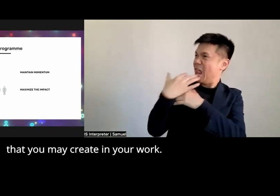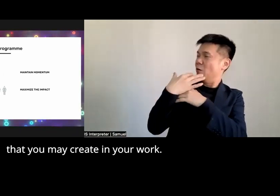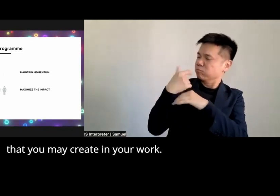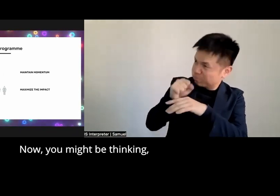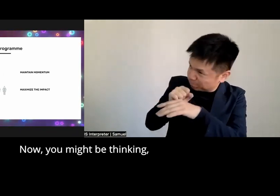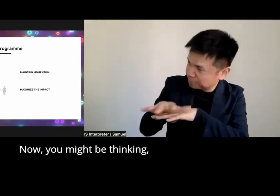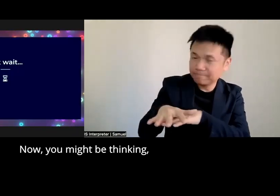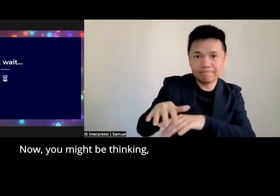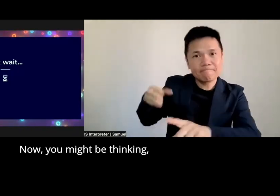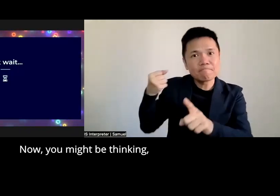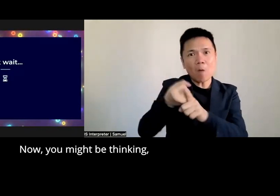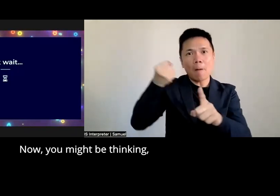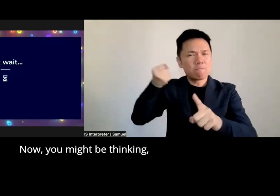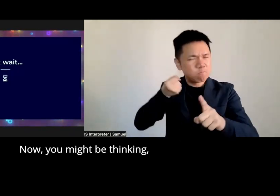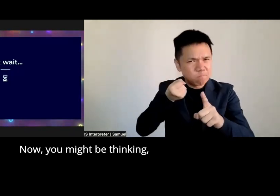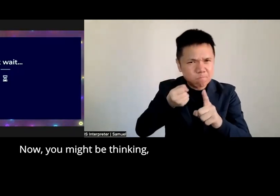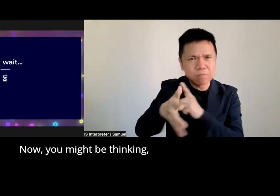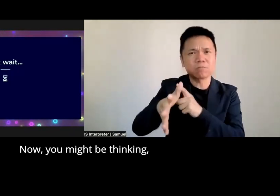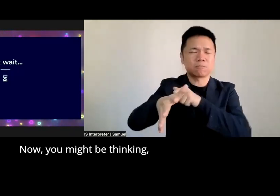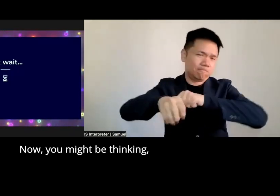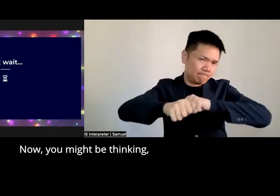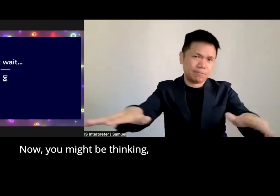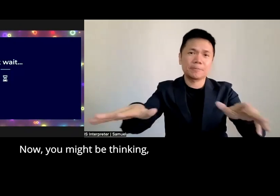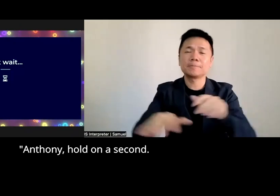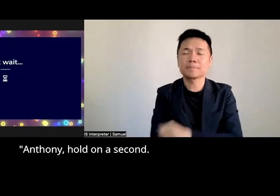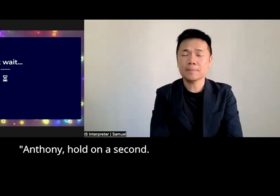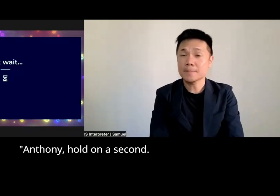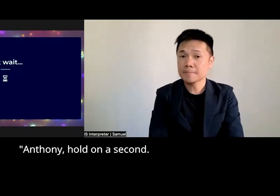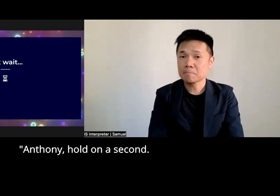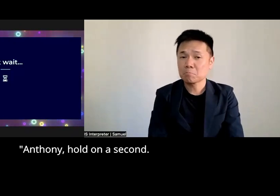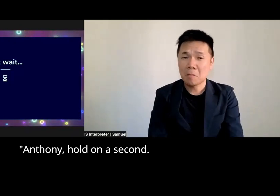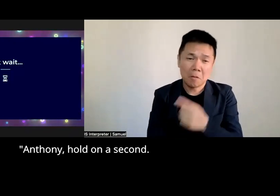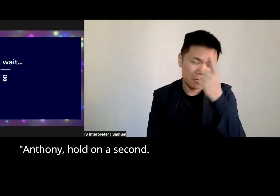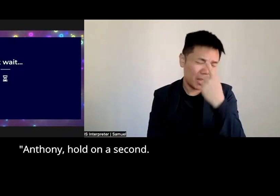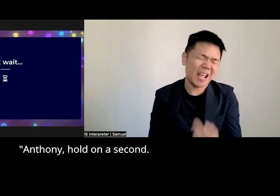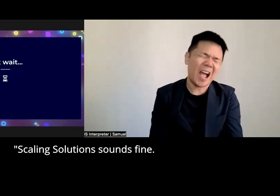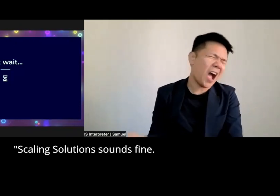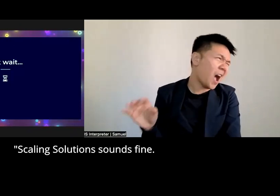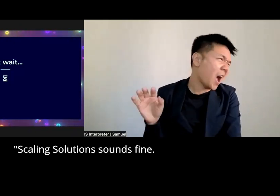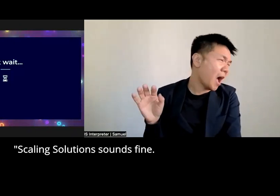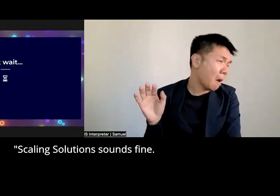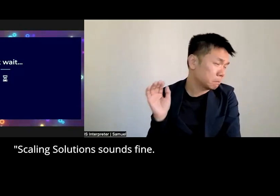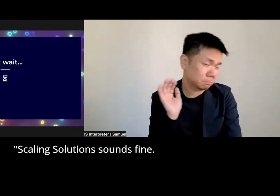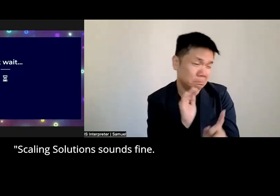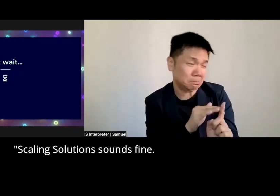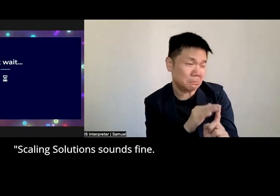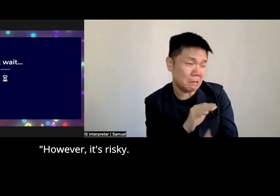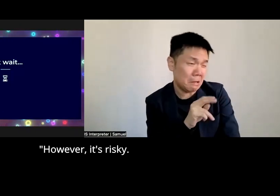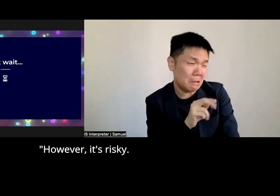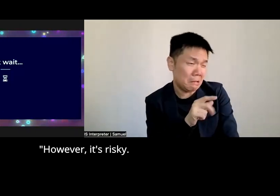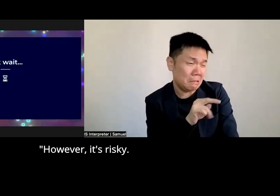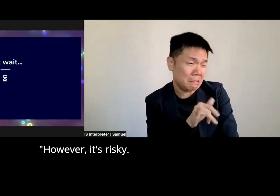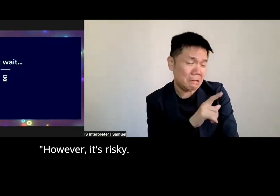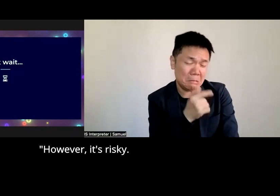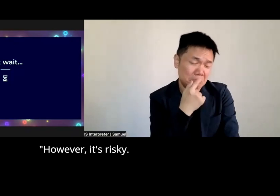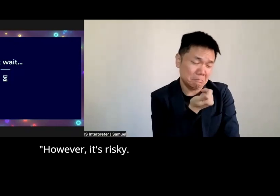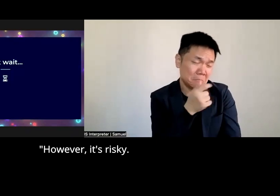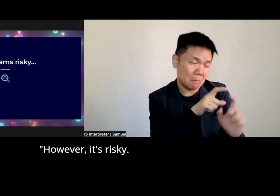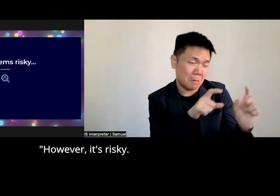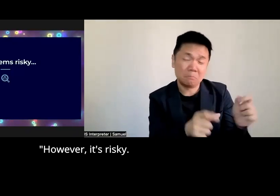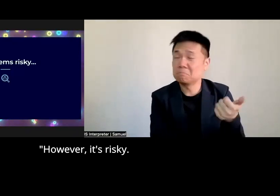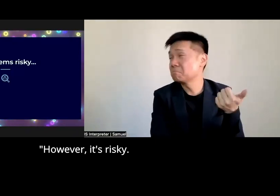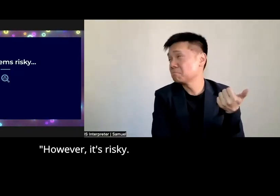work now you might be thinking Anthony hold on a second scaling solution sounds fine however it's